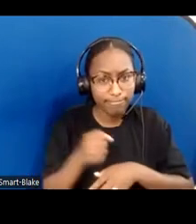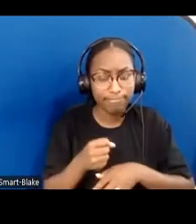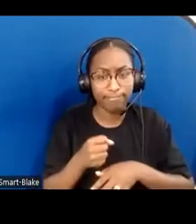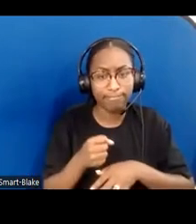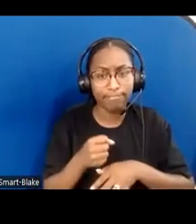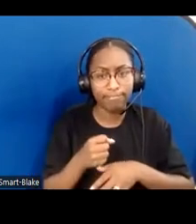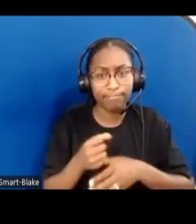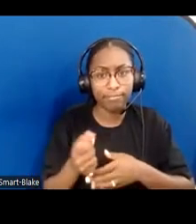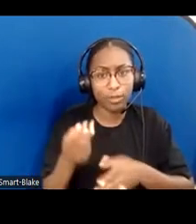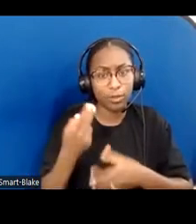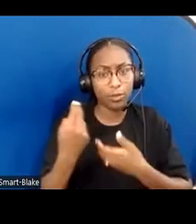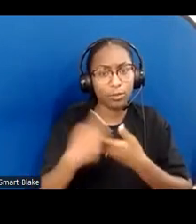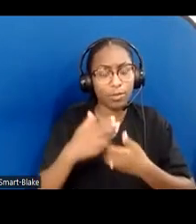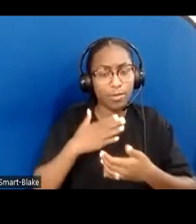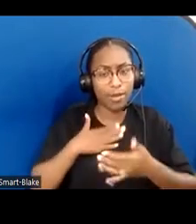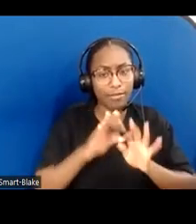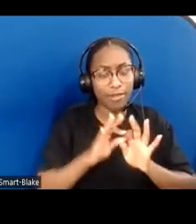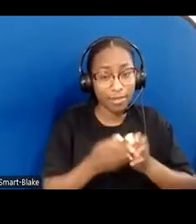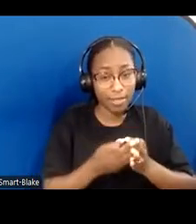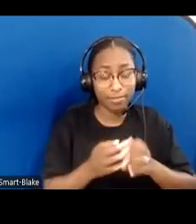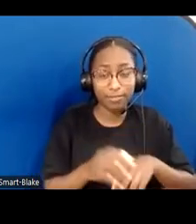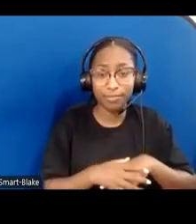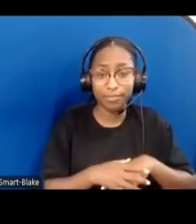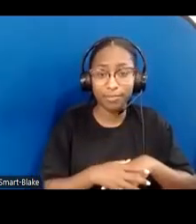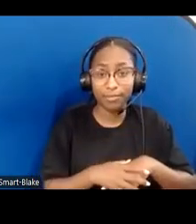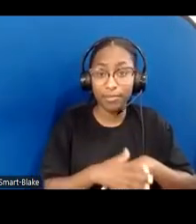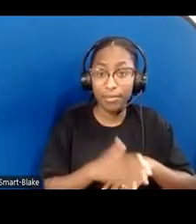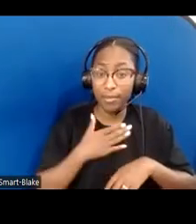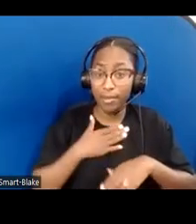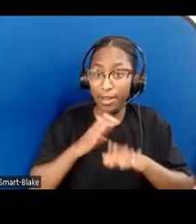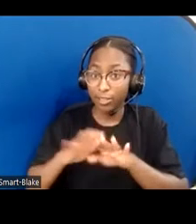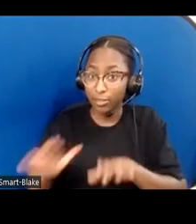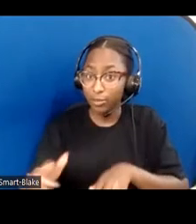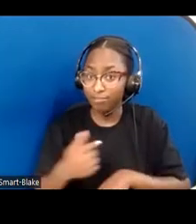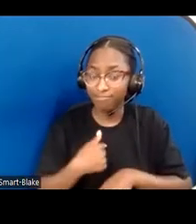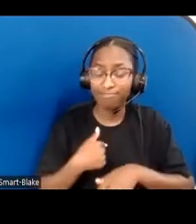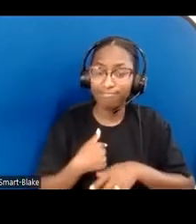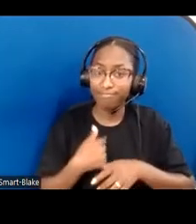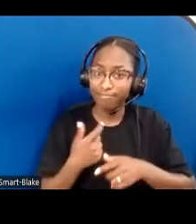And yet, despite our significant differences in experience and level of ability,